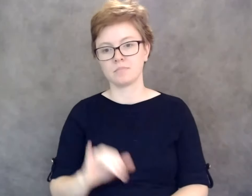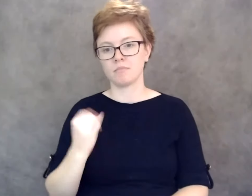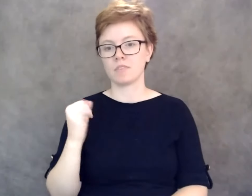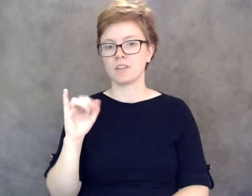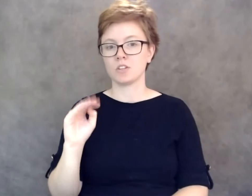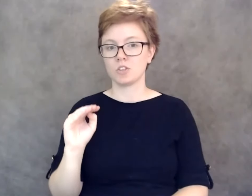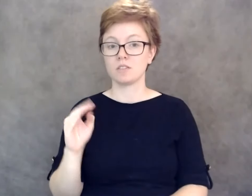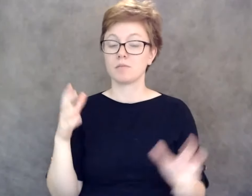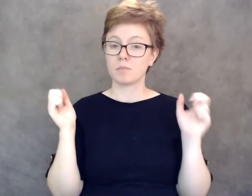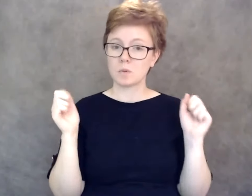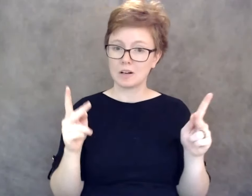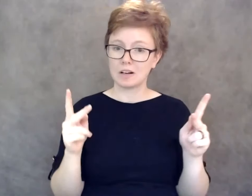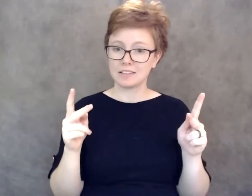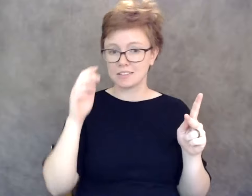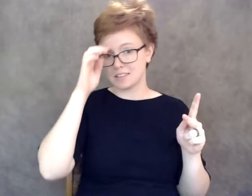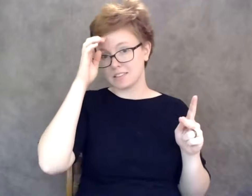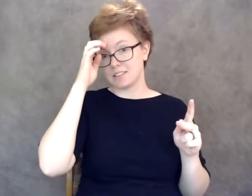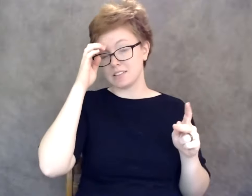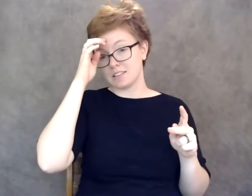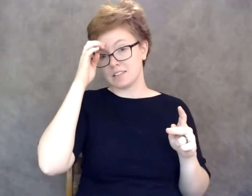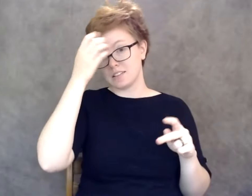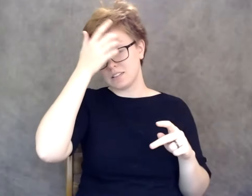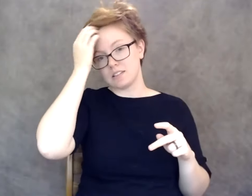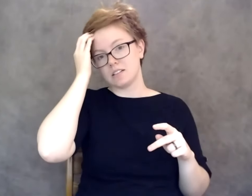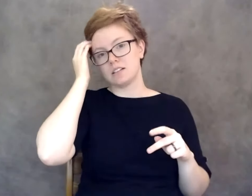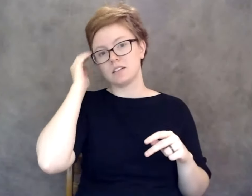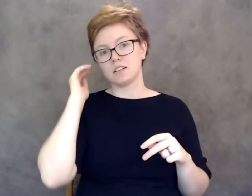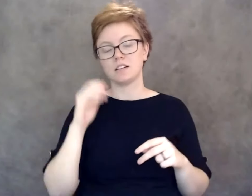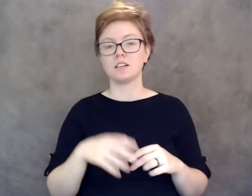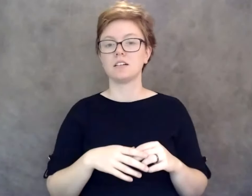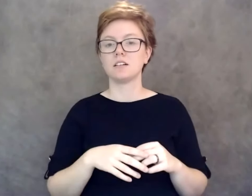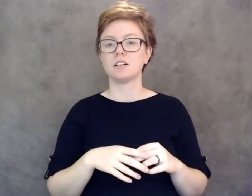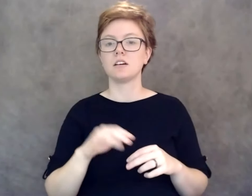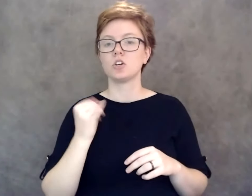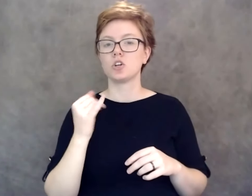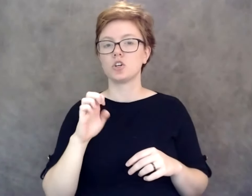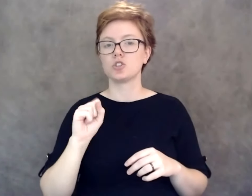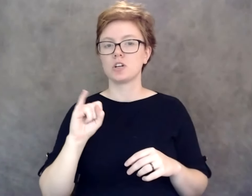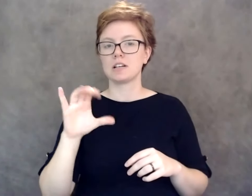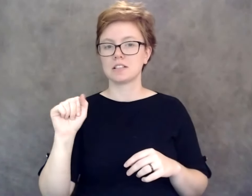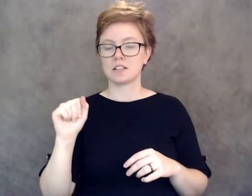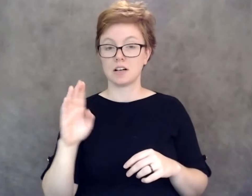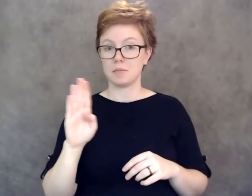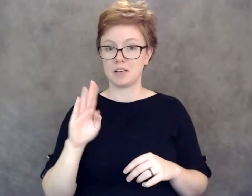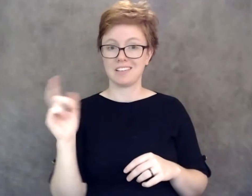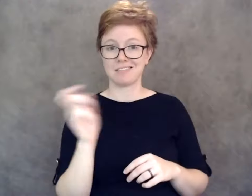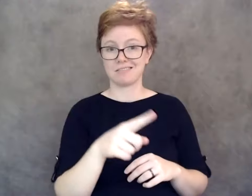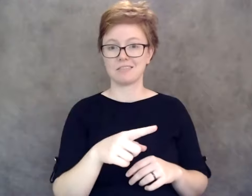And, and another mask question here, Jessica B. I would also love some discussion around masks.